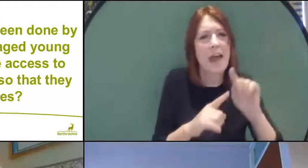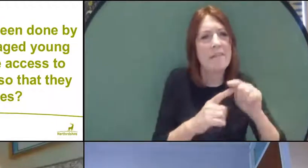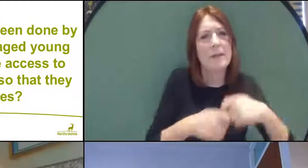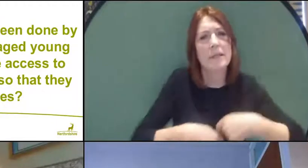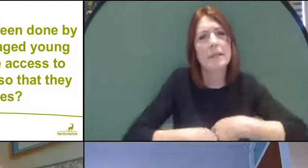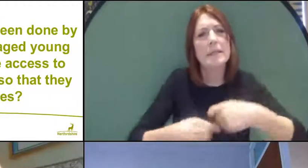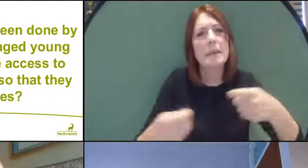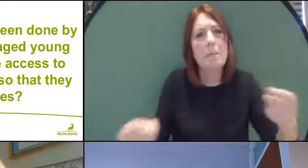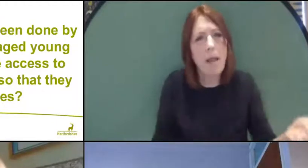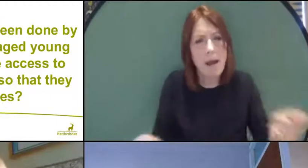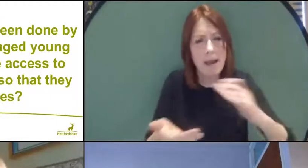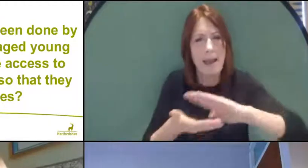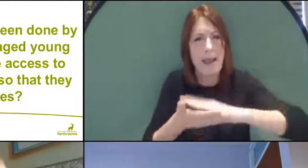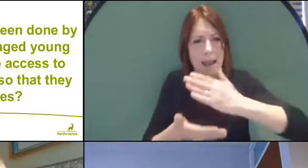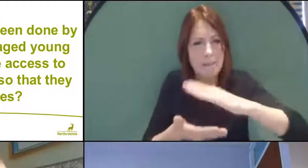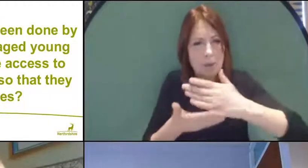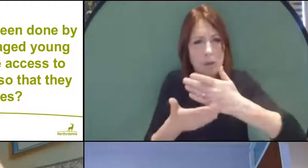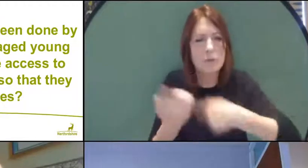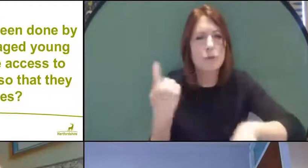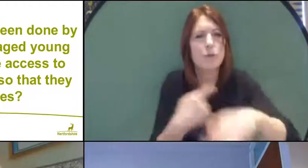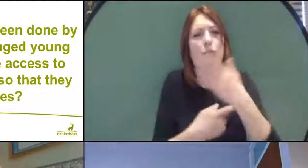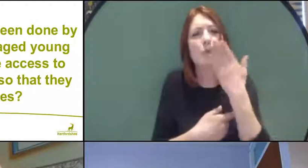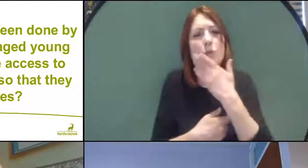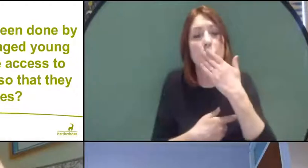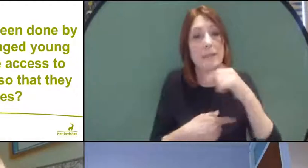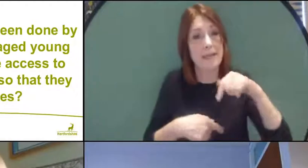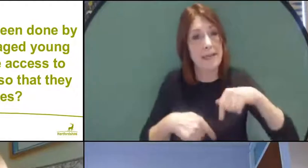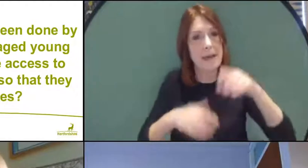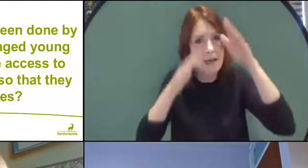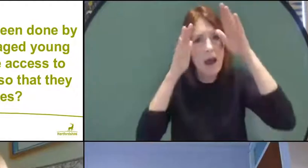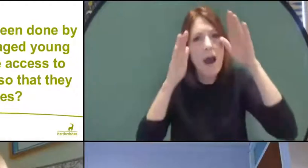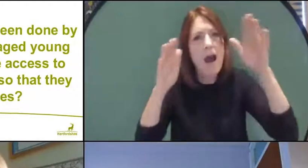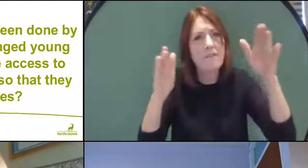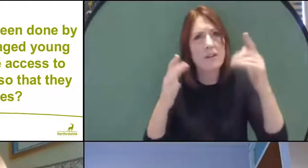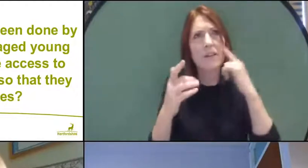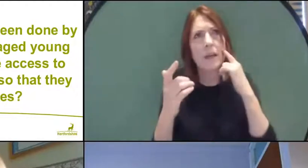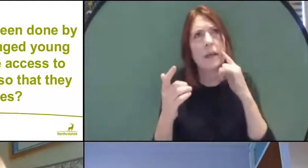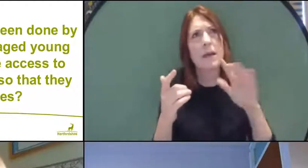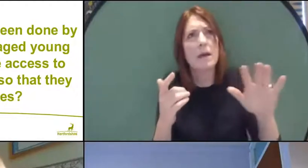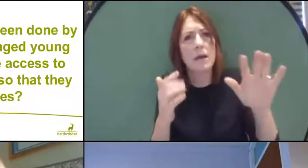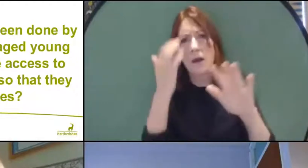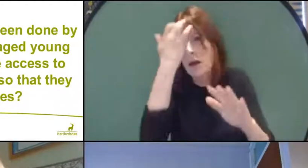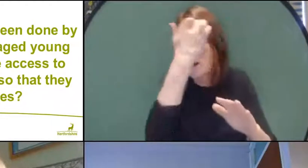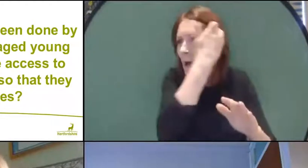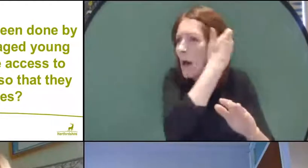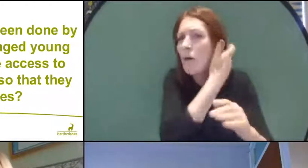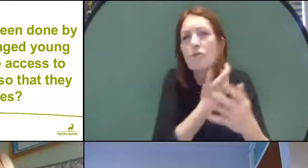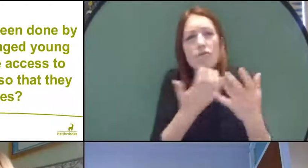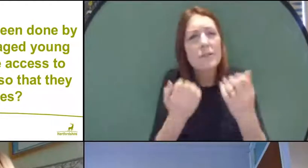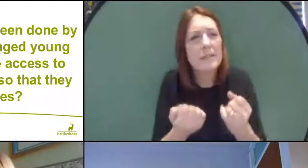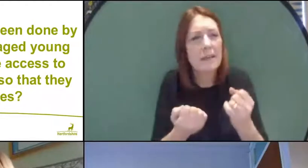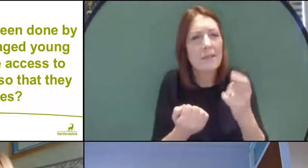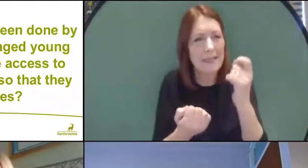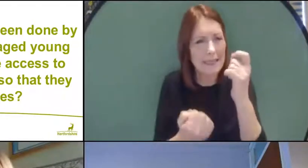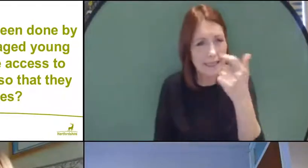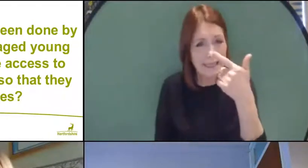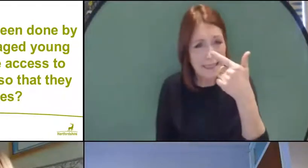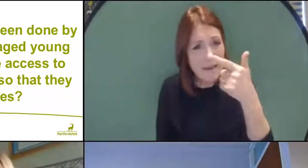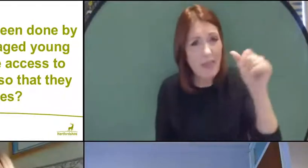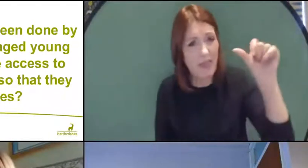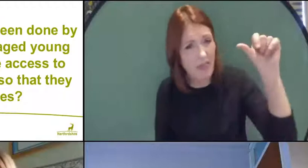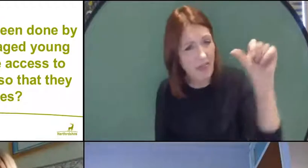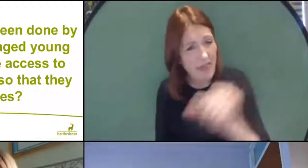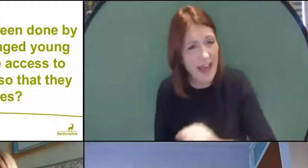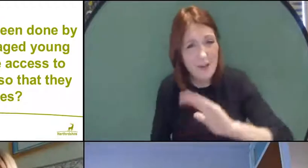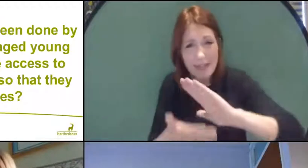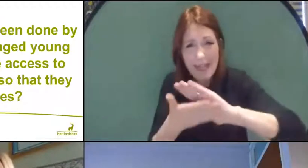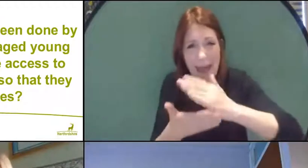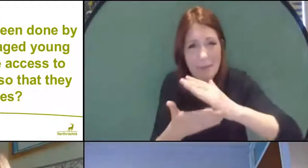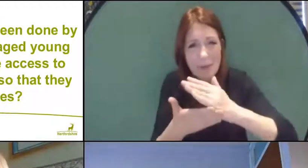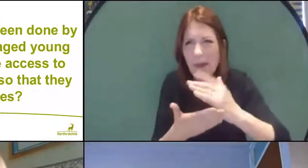to stores and Hertfordshire's received nearly 7,000 laptops - that's about 6,700 laptops